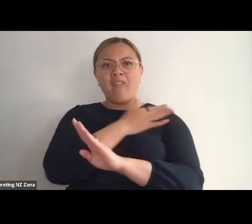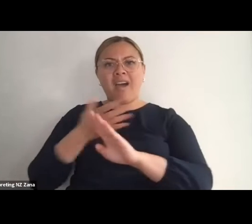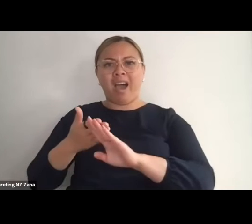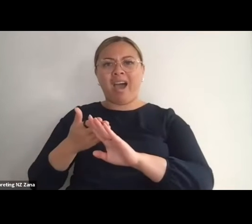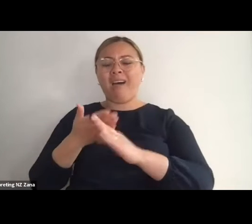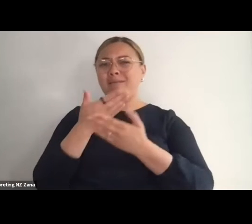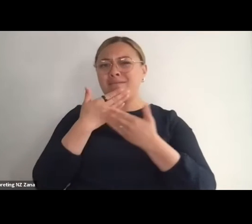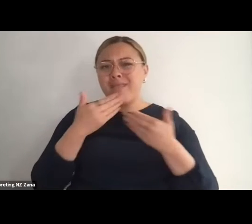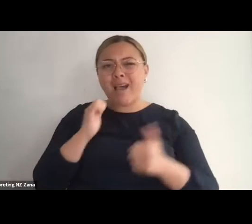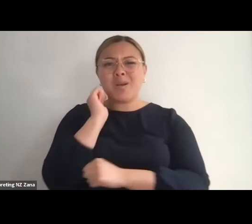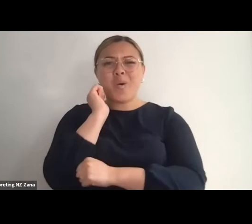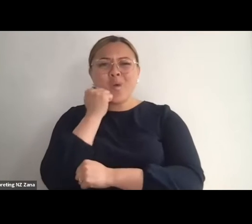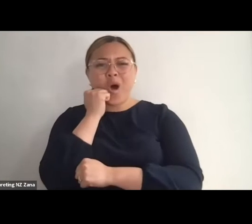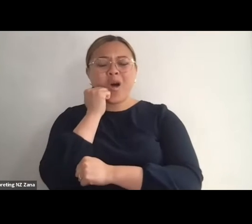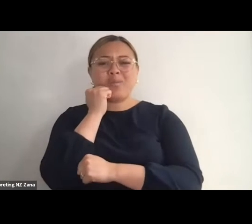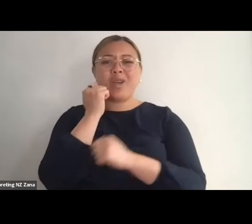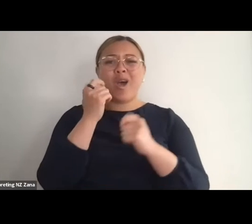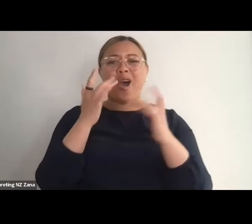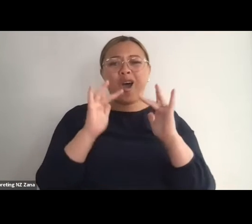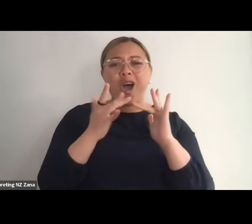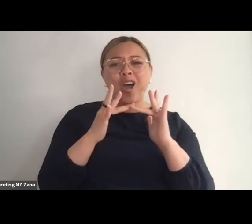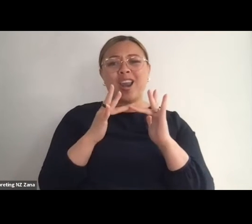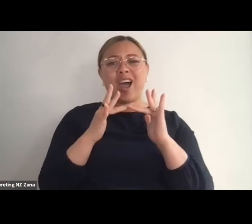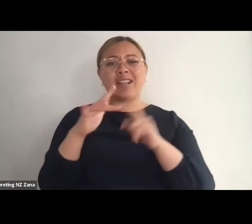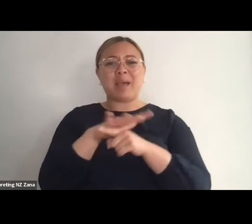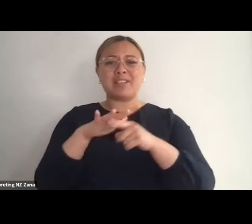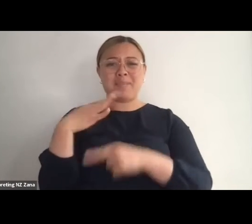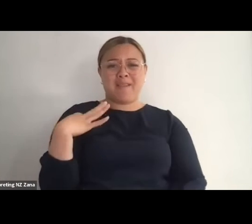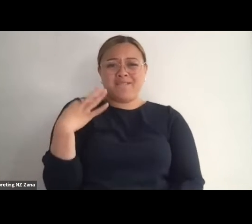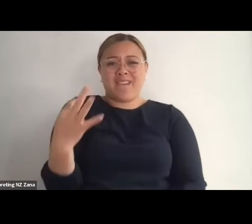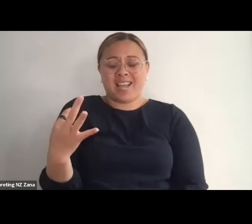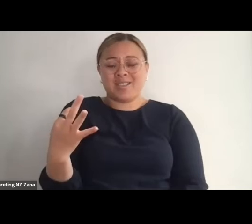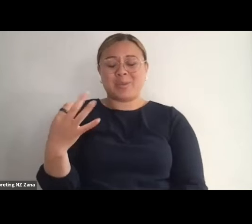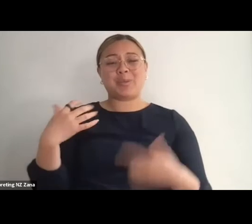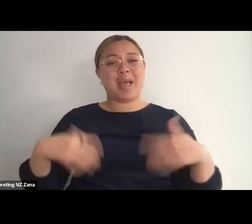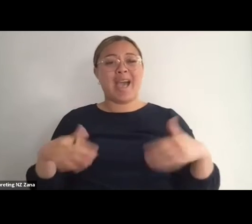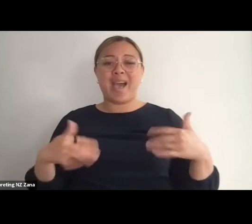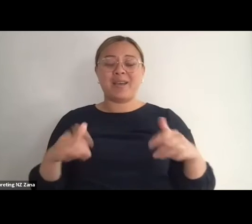warmest online spaces I think I've ever been invited into. I really appreciate it very much.